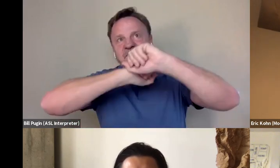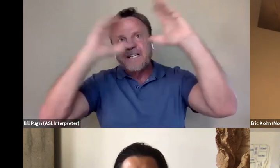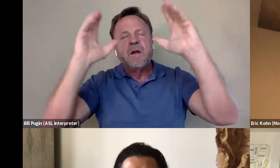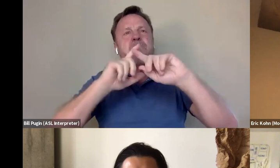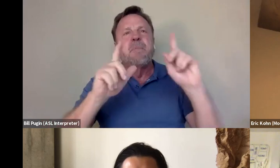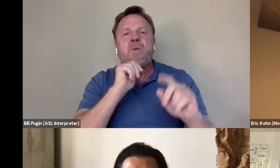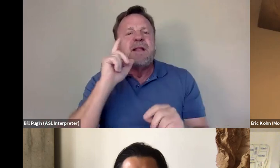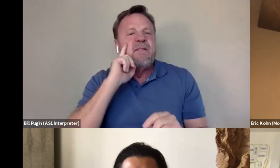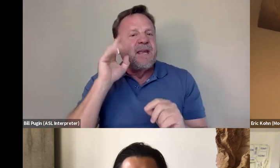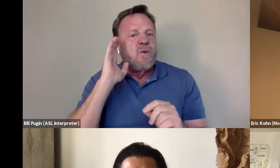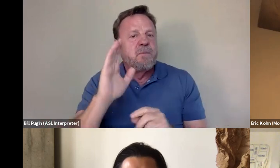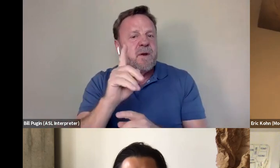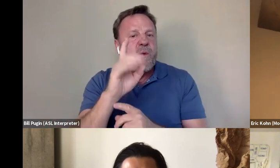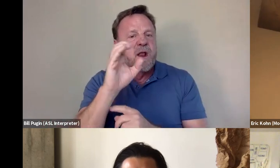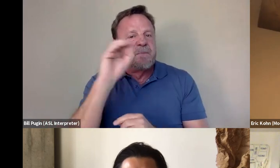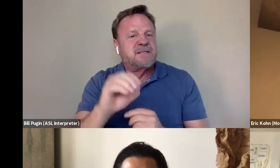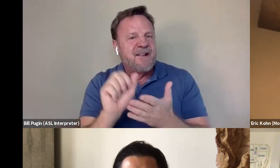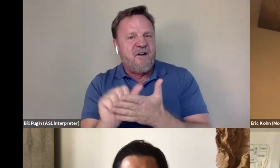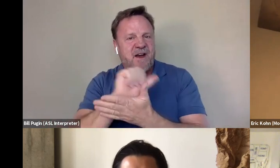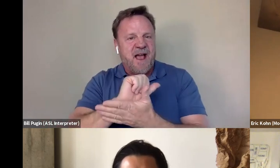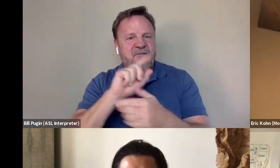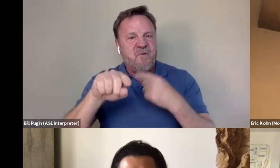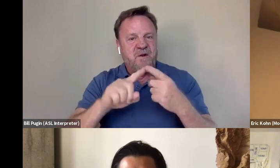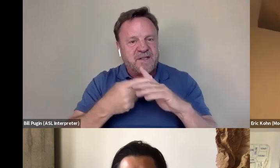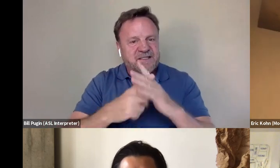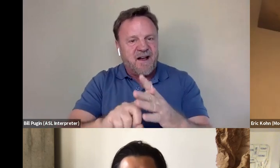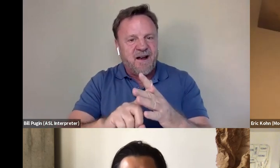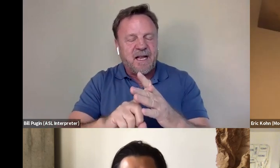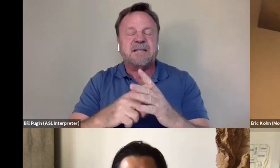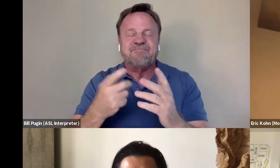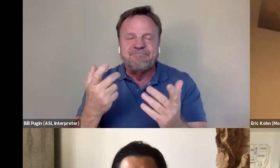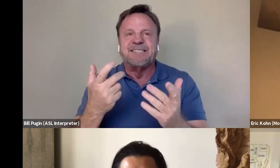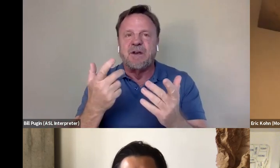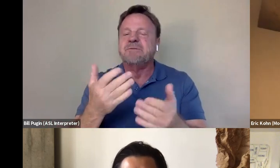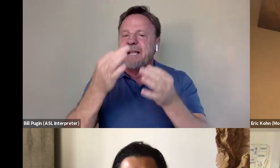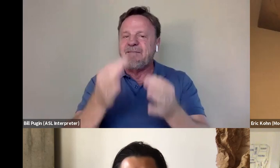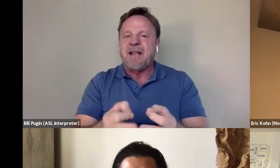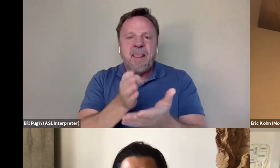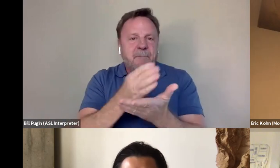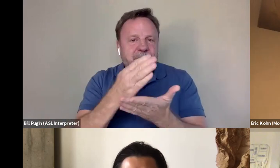gonna be a 100% archive when we started. And so definitely the budget didn't necessarily reflect